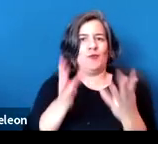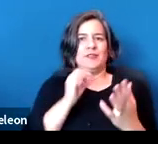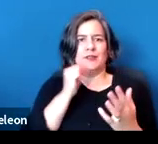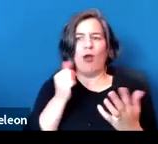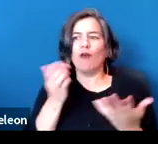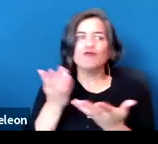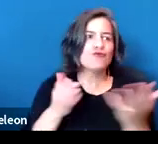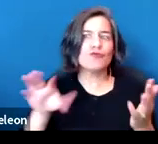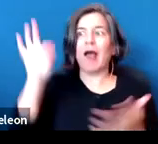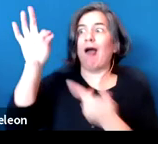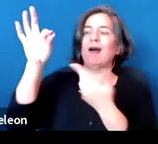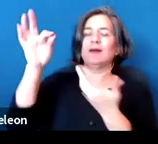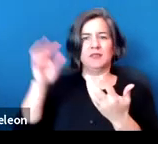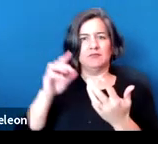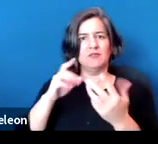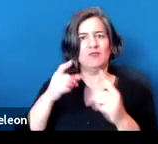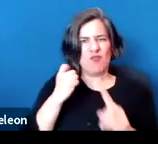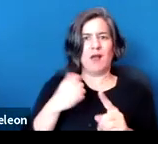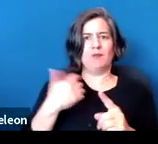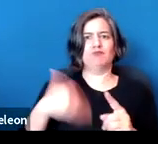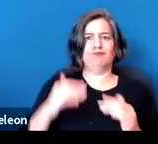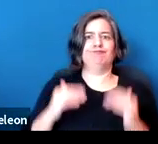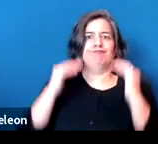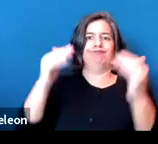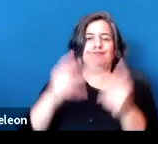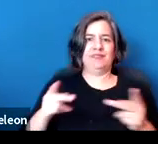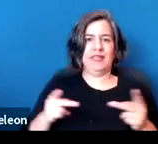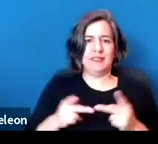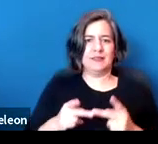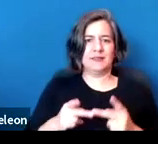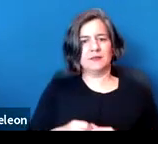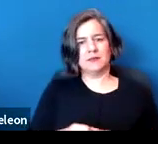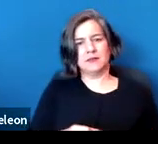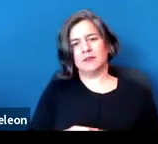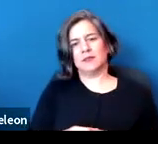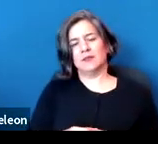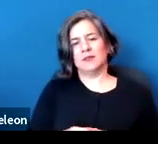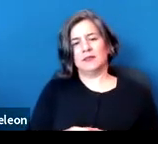If there's something not in the federal analysis that's relevant, you can certainly make an argument